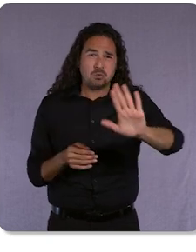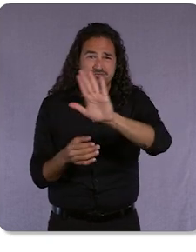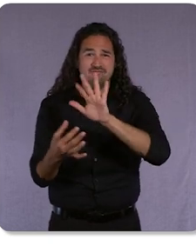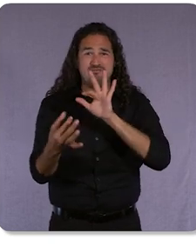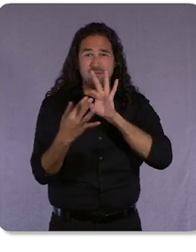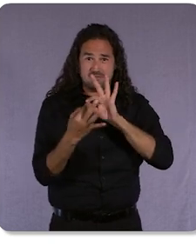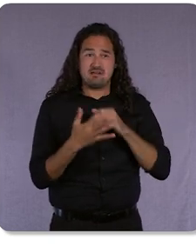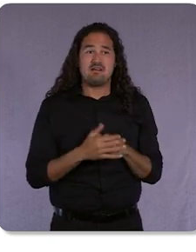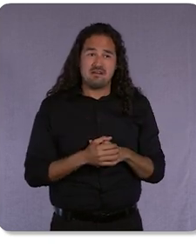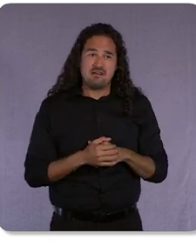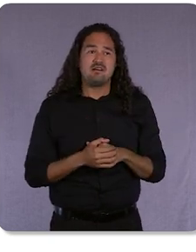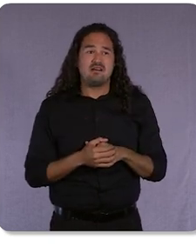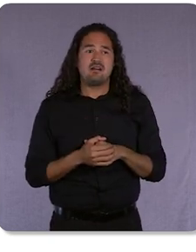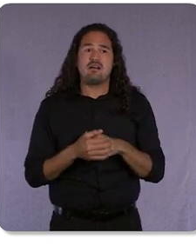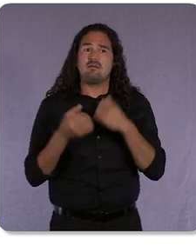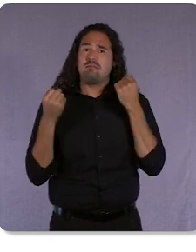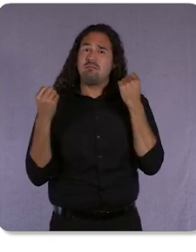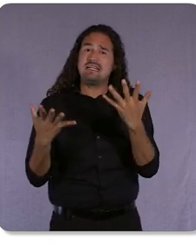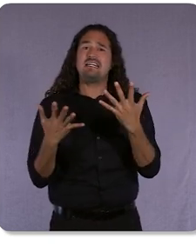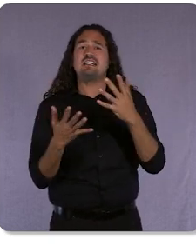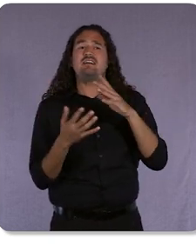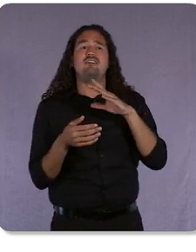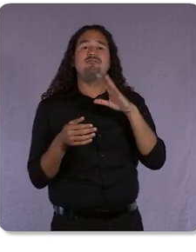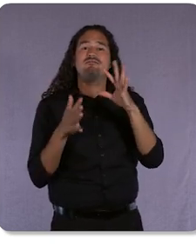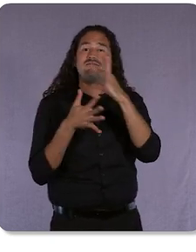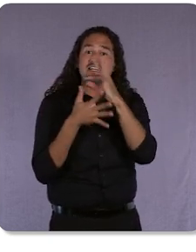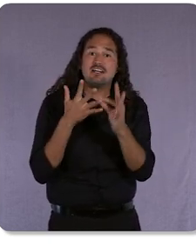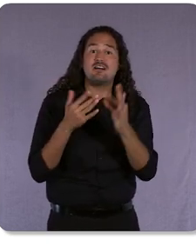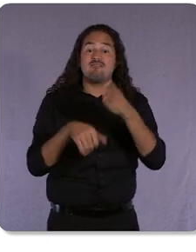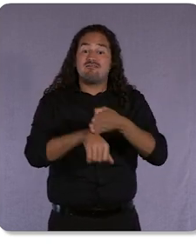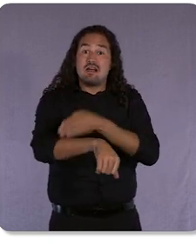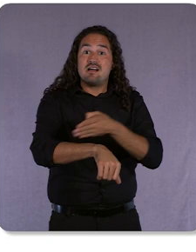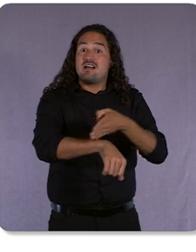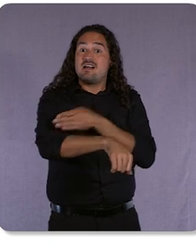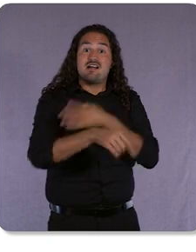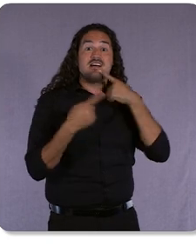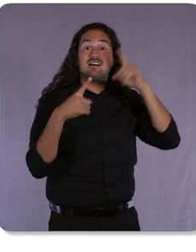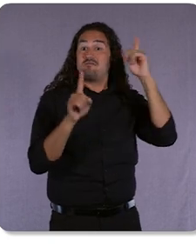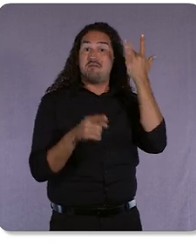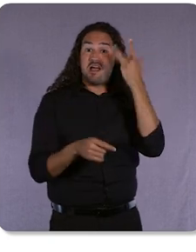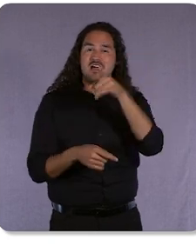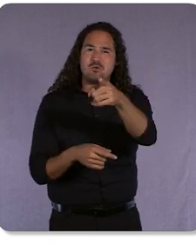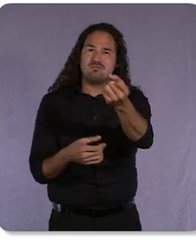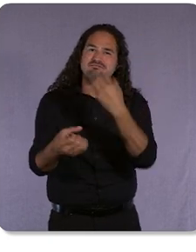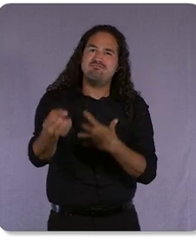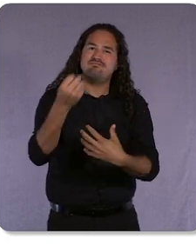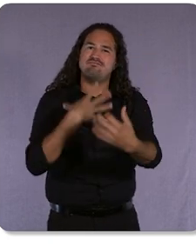features and advances you’ll hear about are things you’ve said you needed in years past.